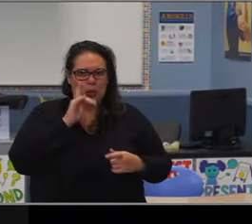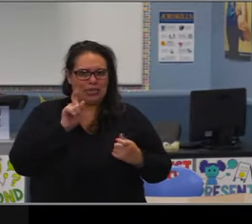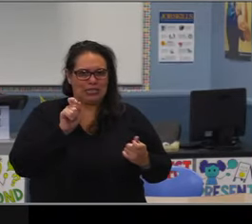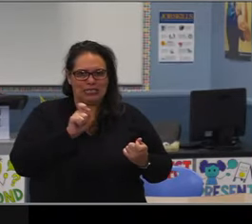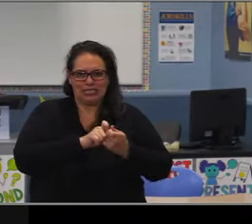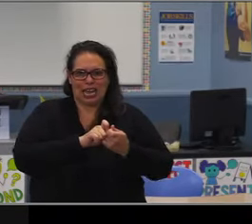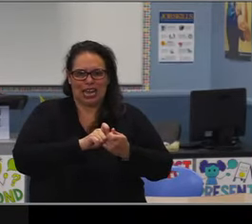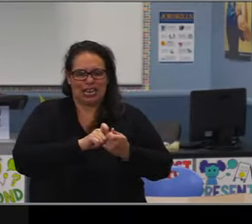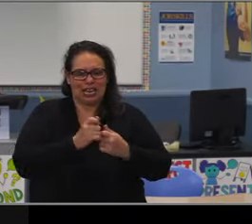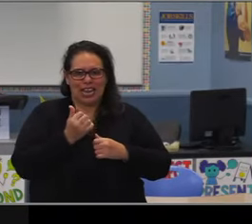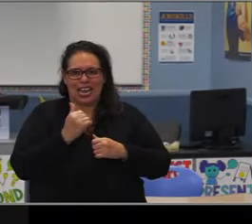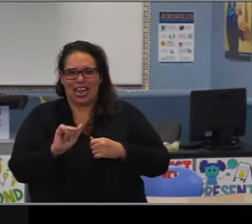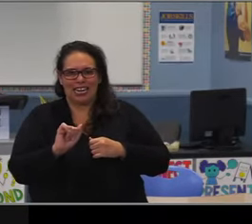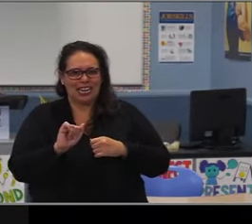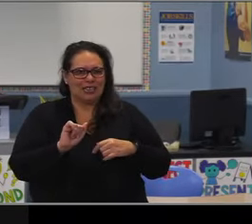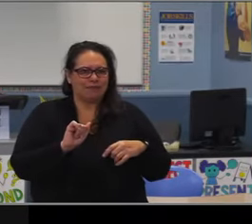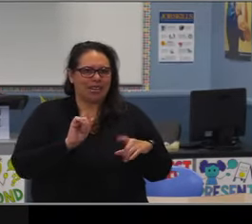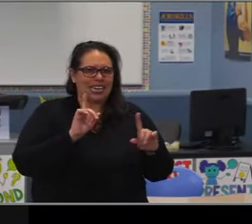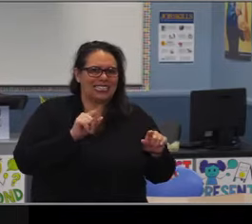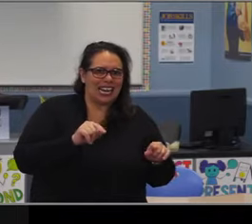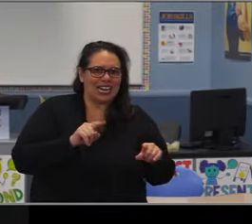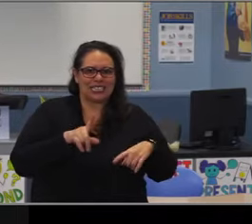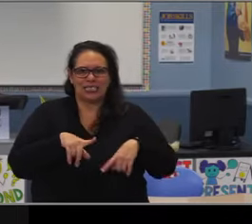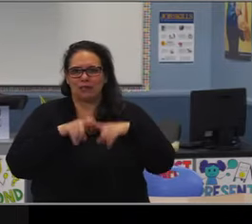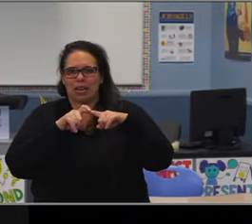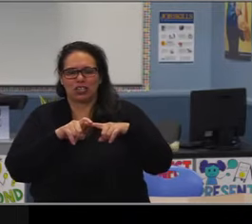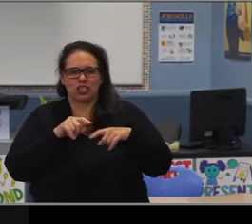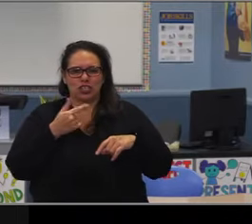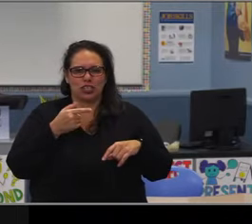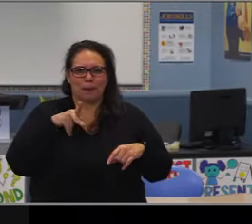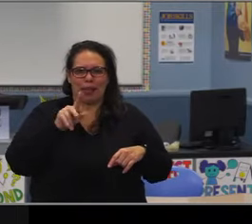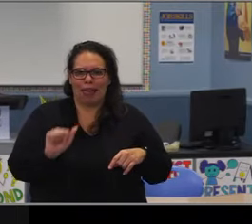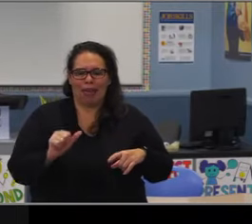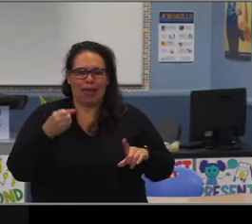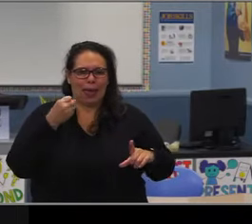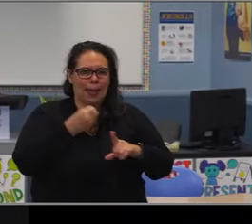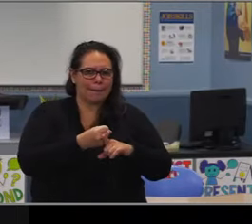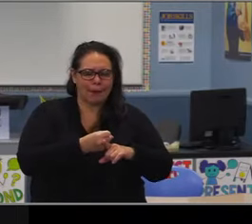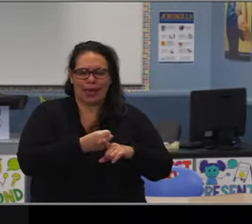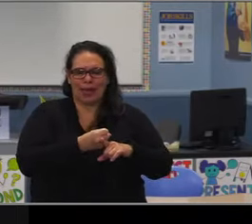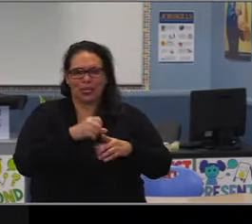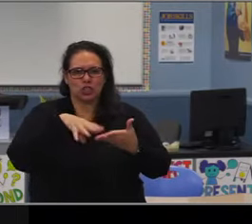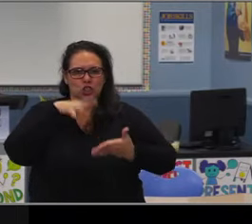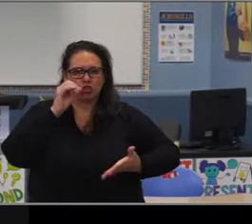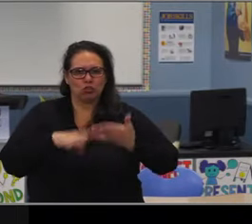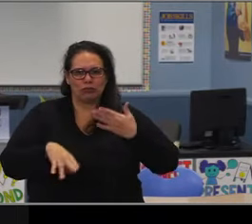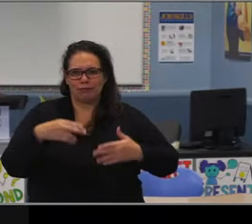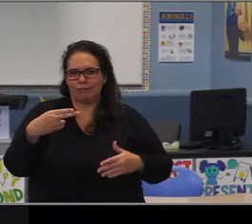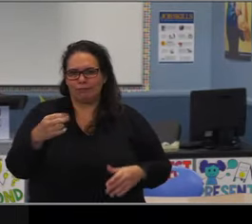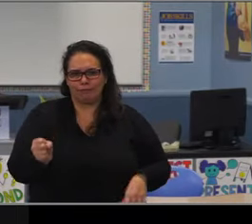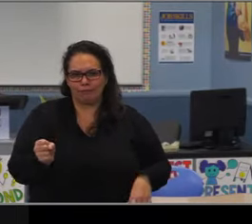about our longterm ELL is five years or more presuming that they've had those five years in our elementary schools,